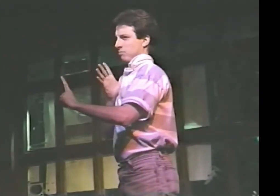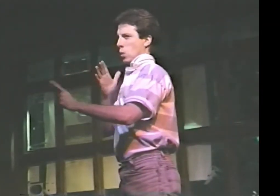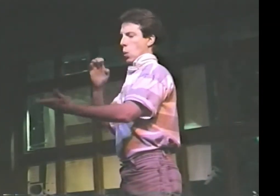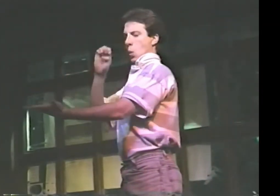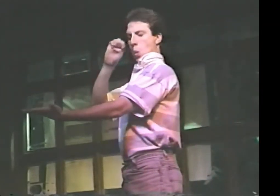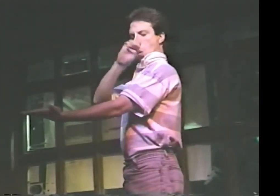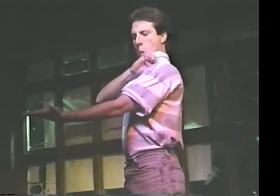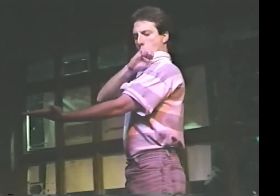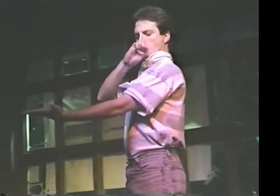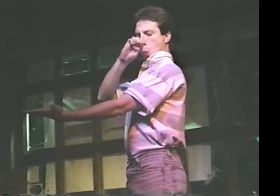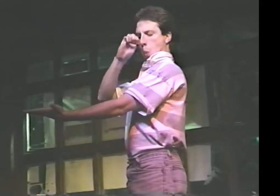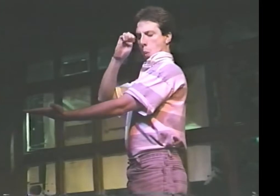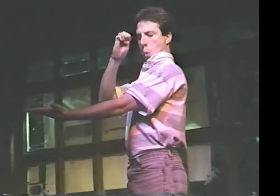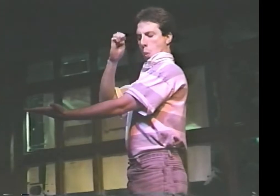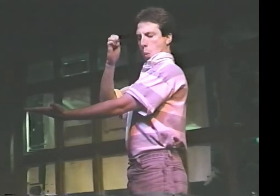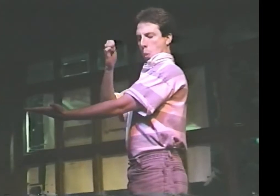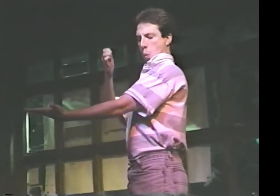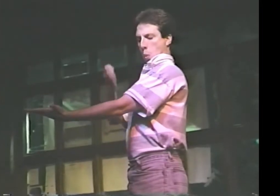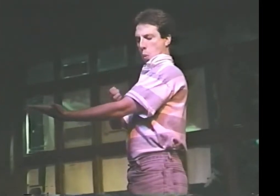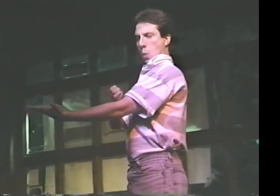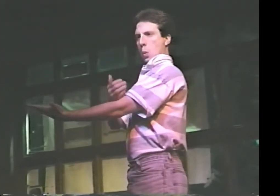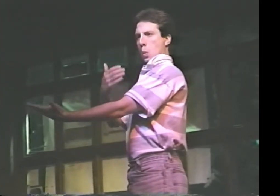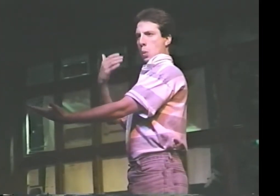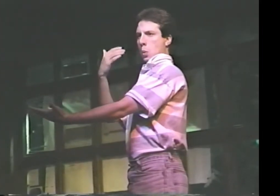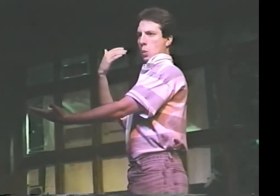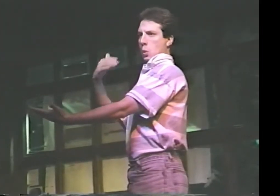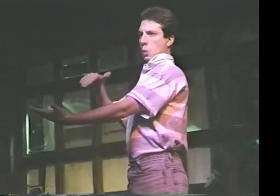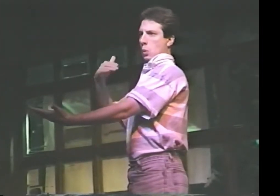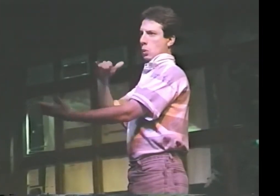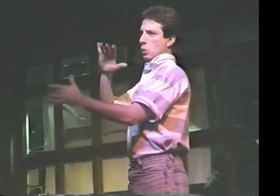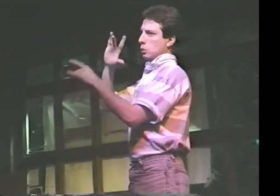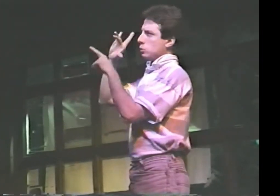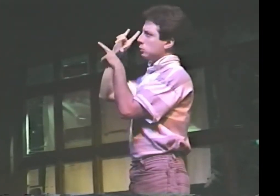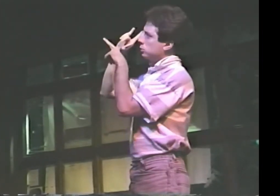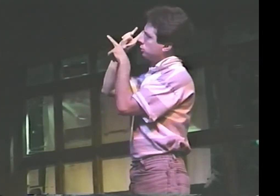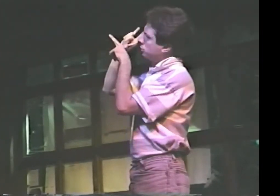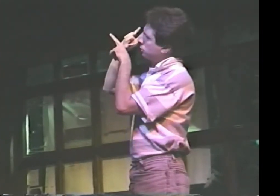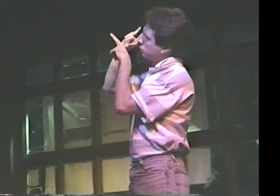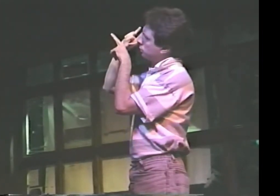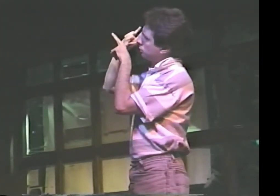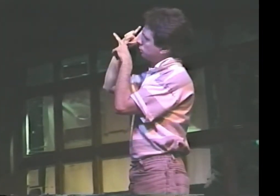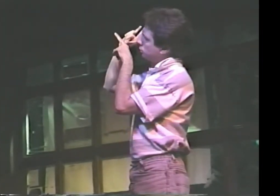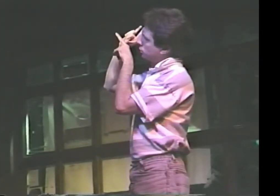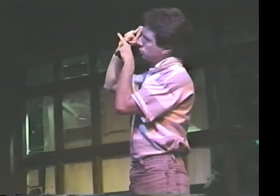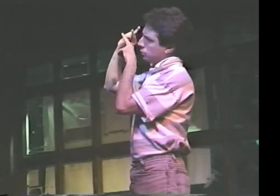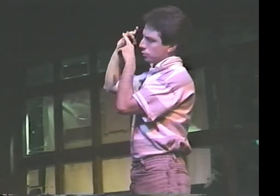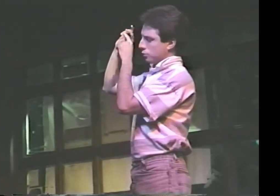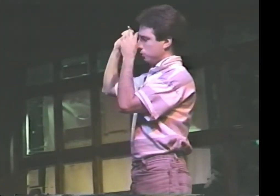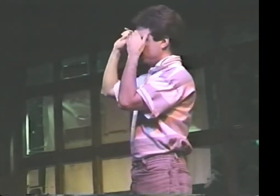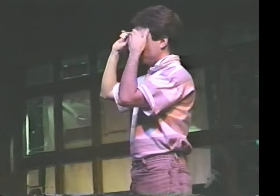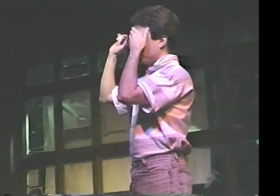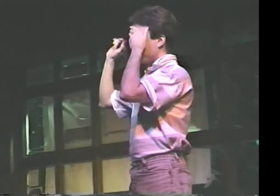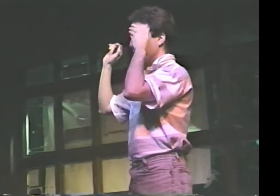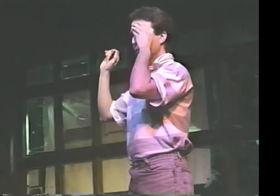SHE'S A DEAF WOMAN WHO HAS INCREDIBLE ENERGY.